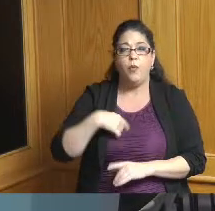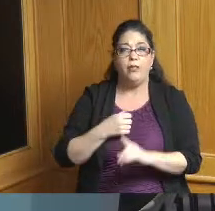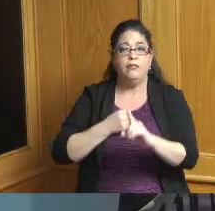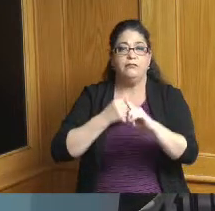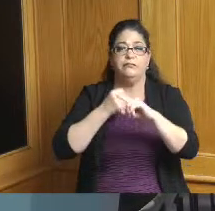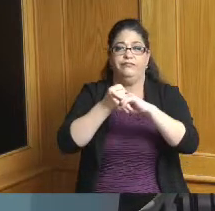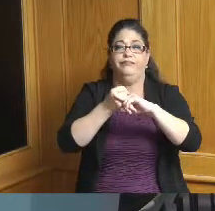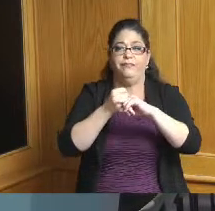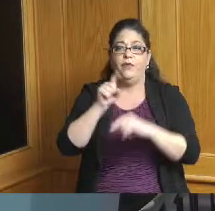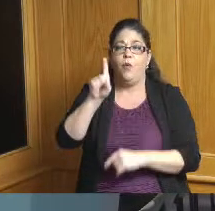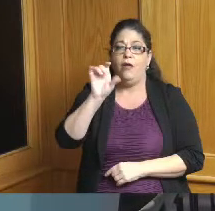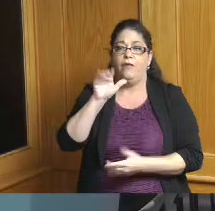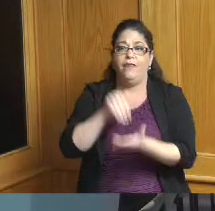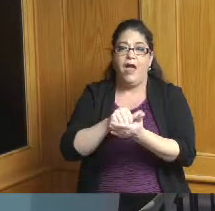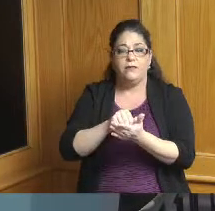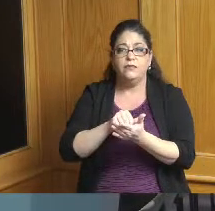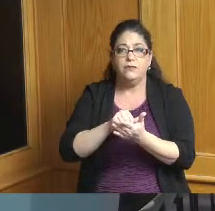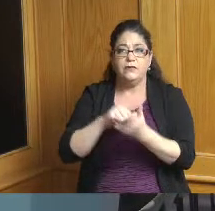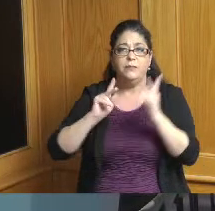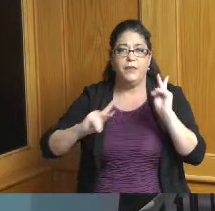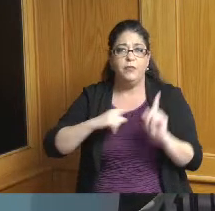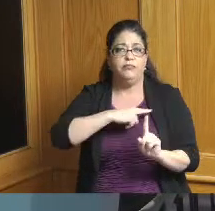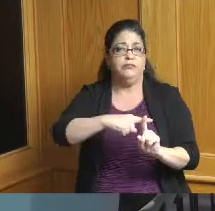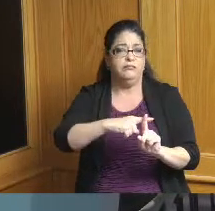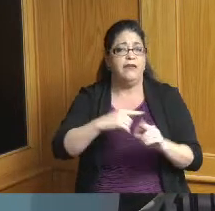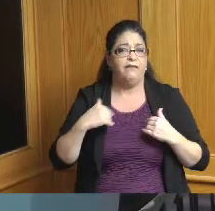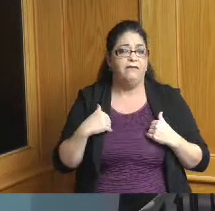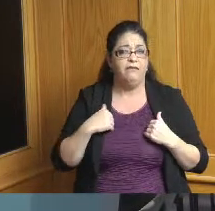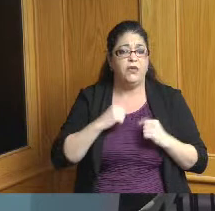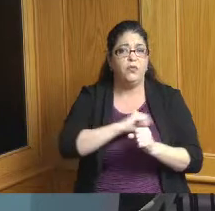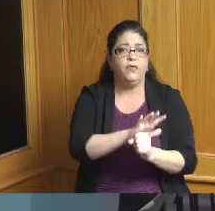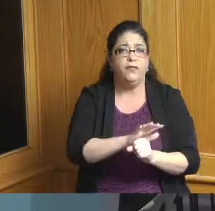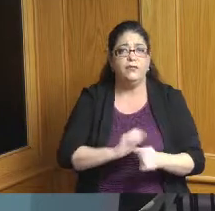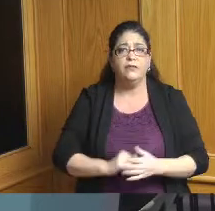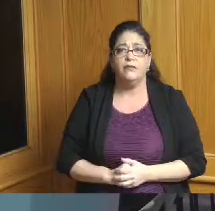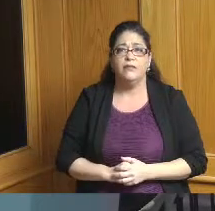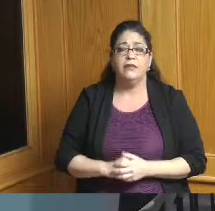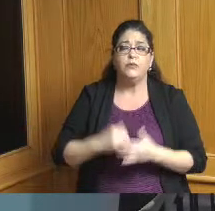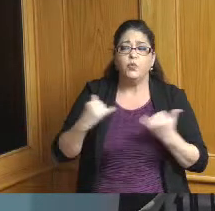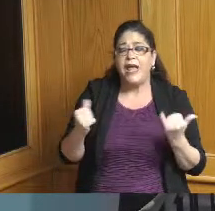threshold for cases here in Hamilton County if not today certainly by tomorrow so it